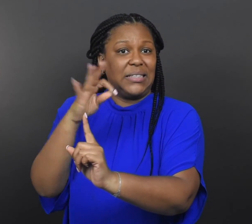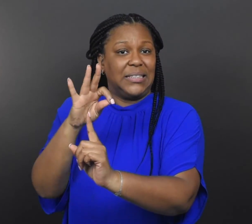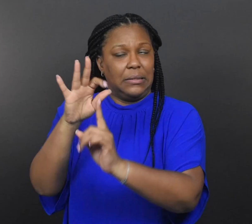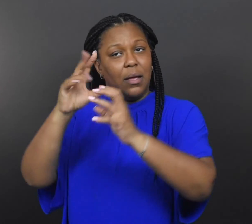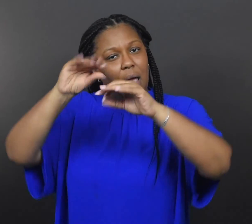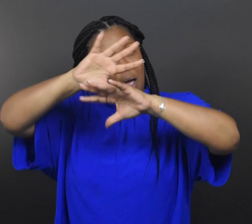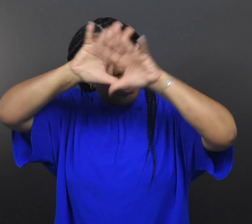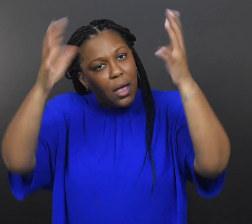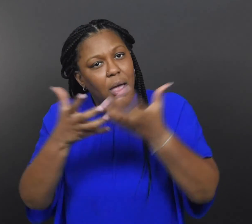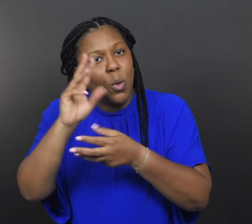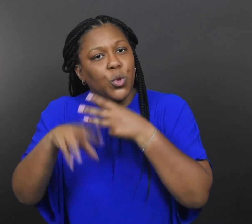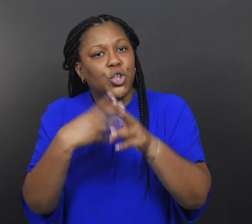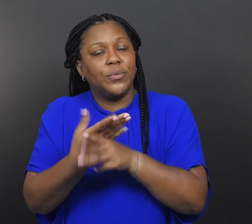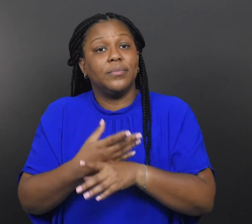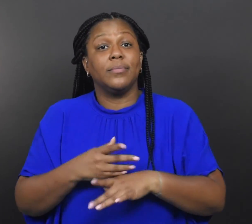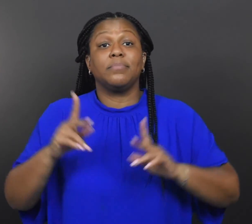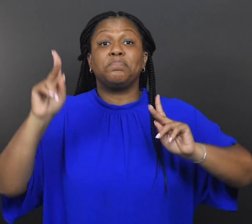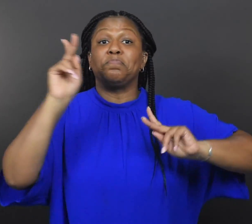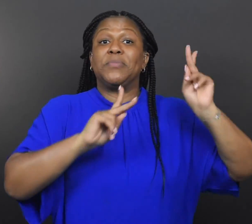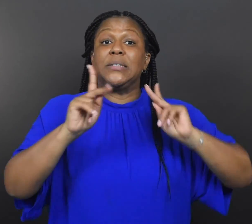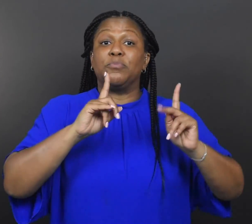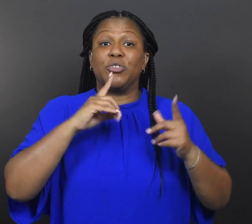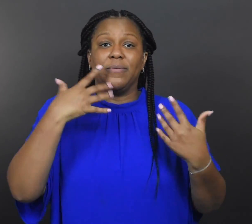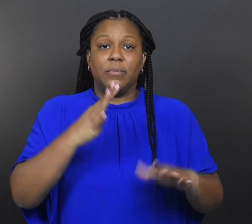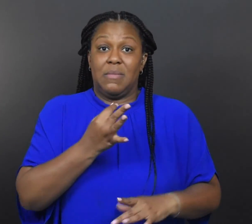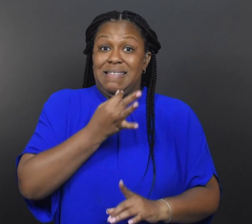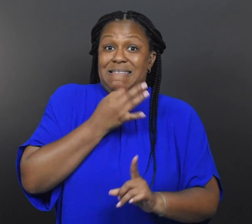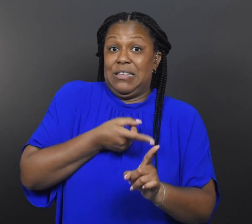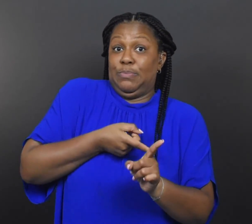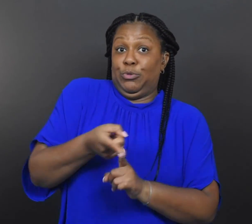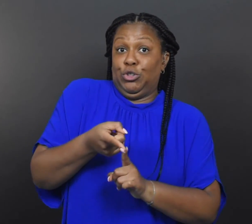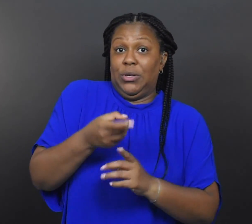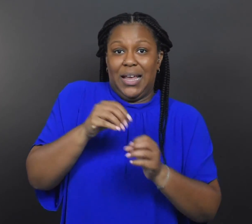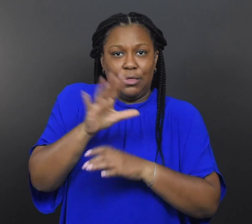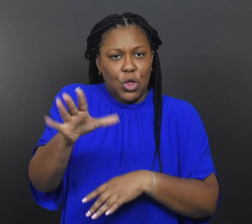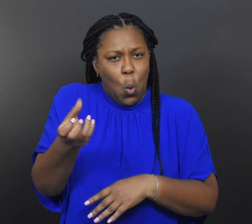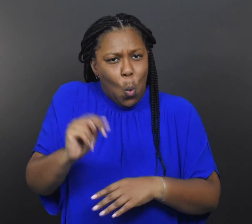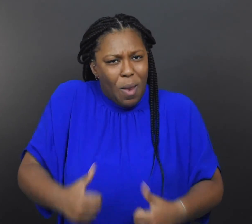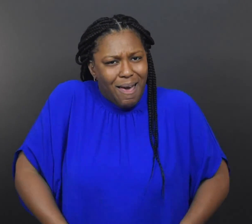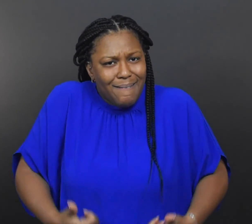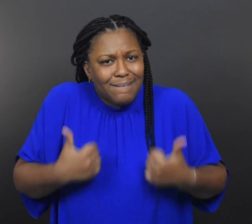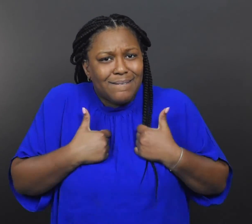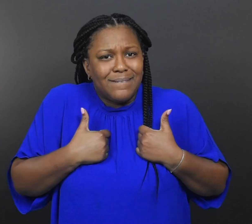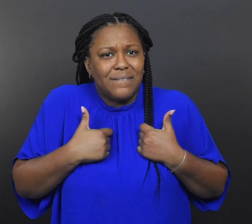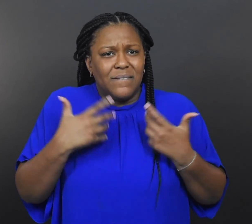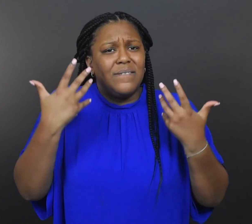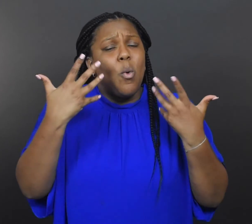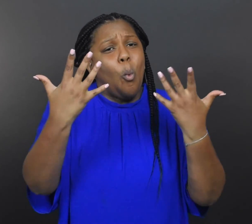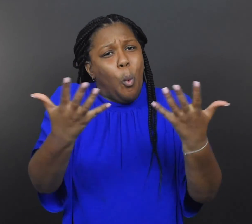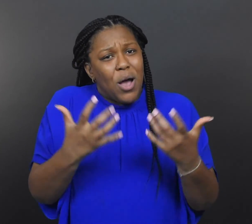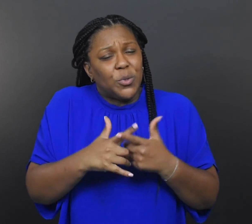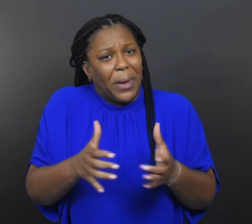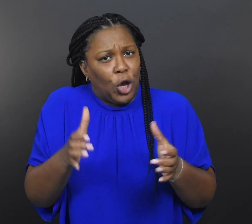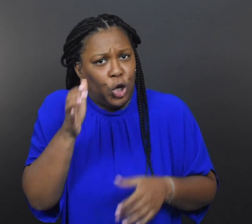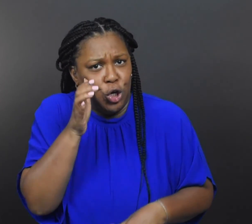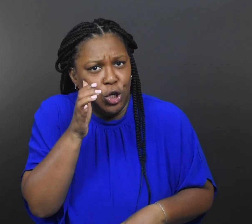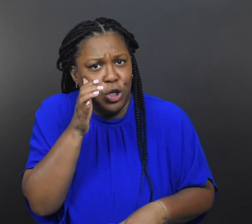“People are experts in their own lives and want to be heard.